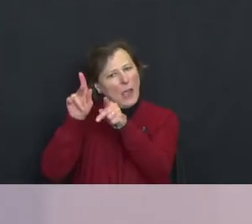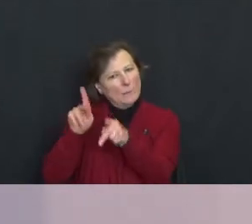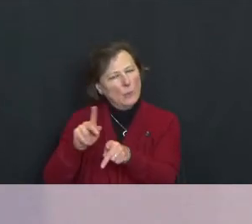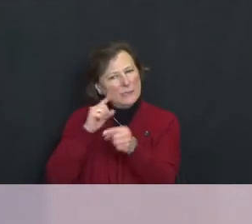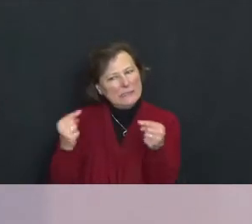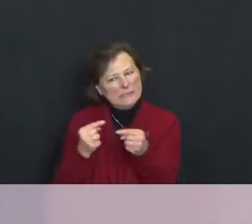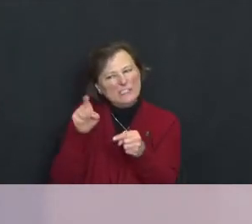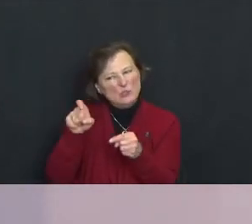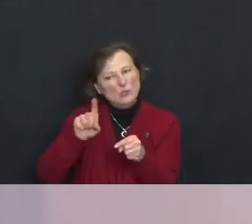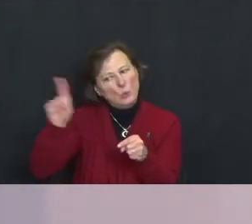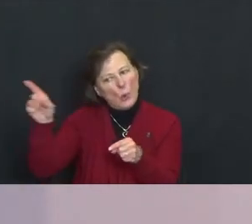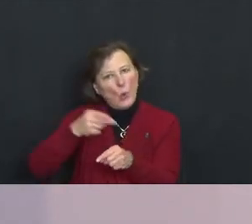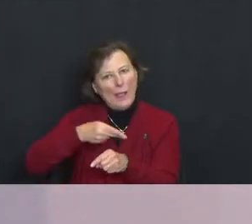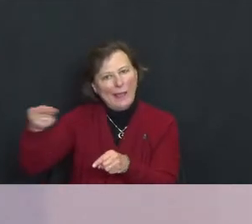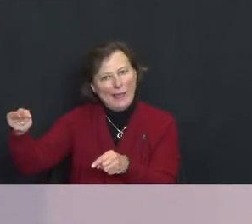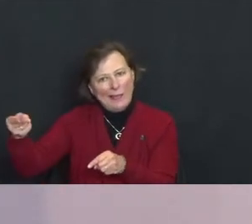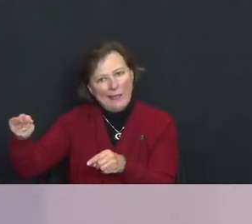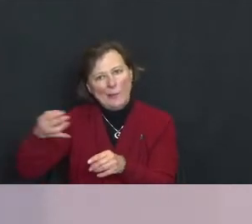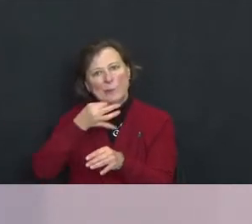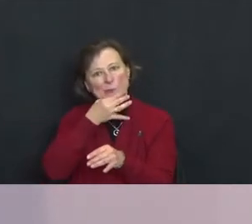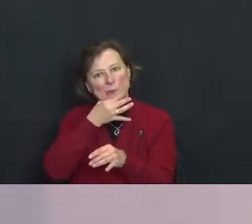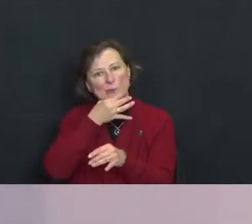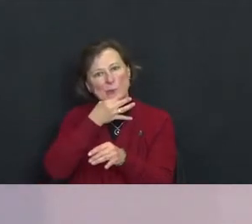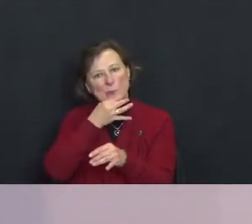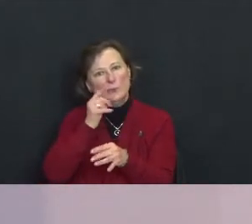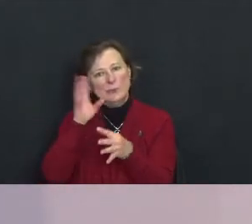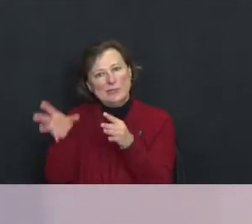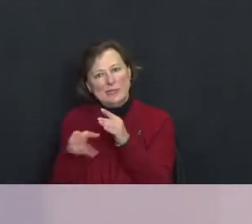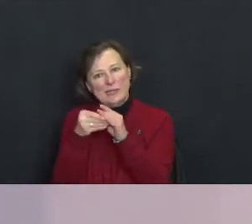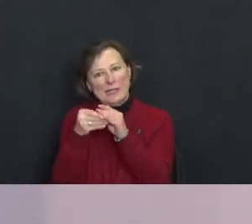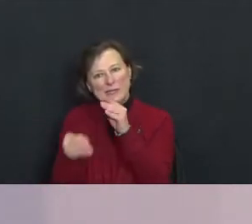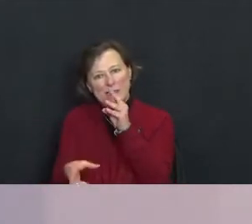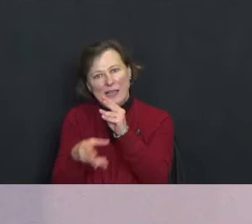hell well then pretty soon you're going to have to keep adding to the list.